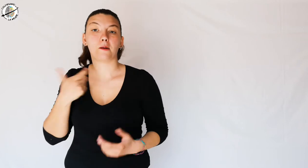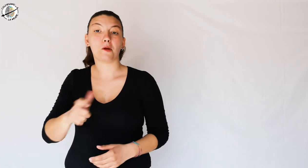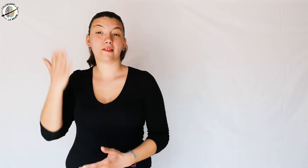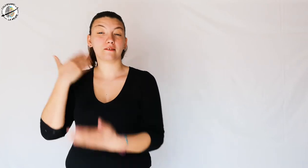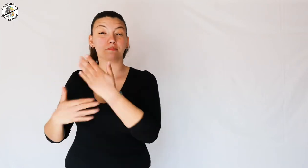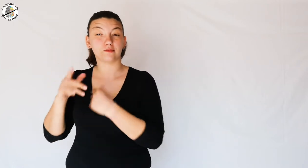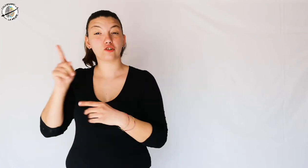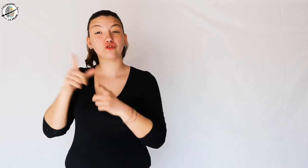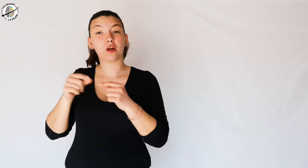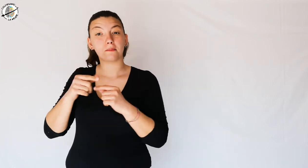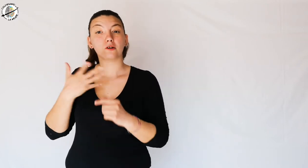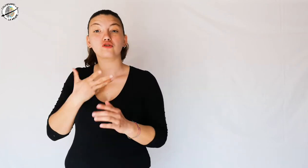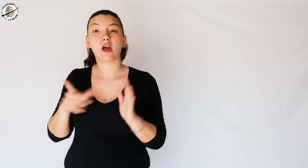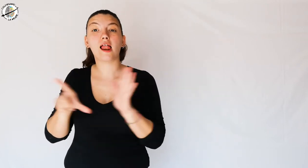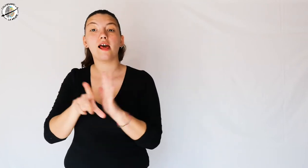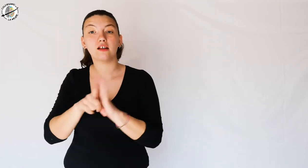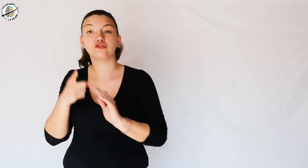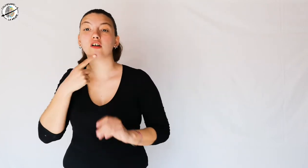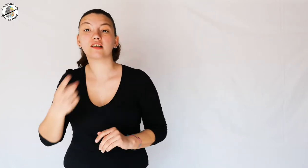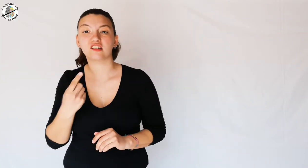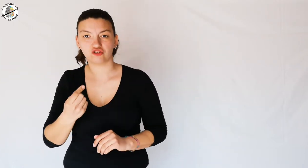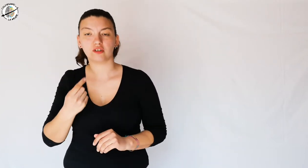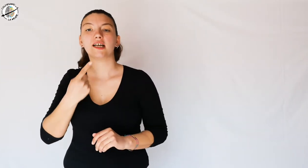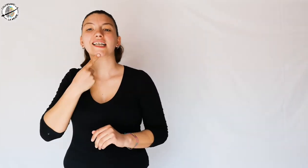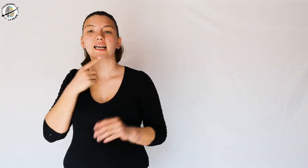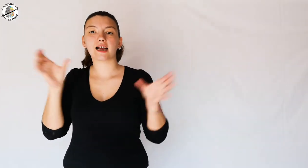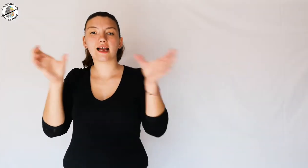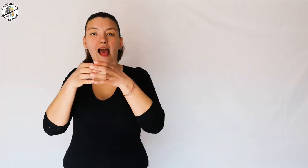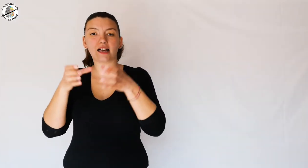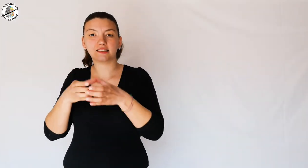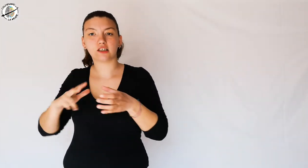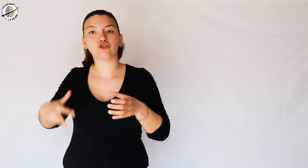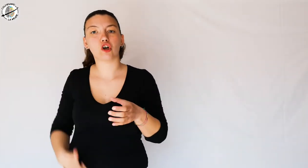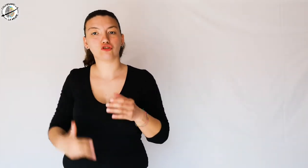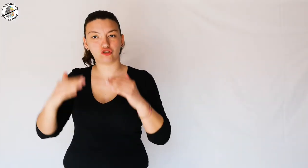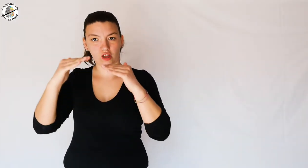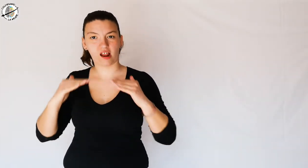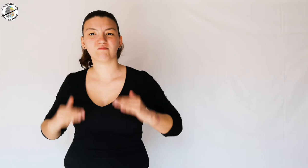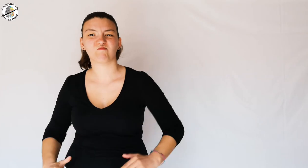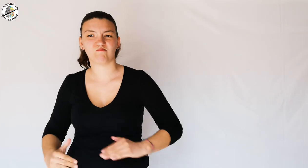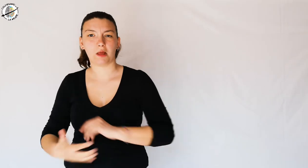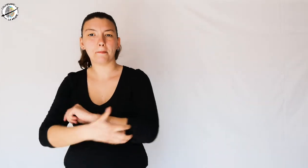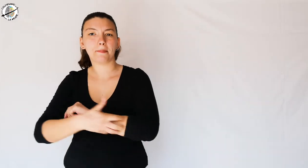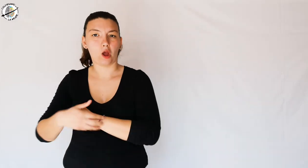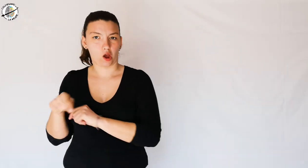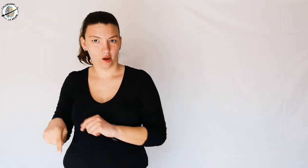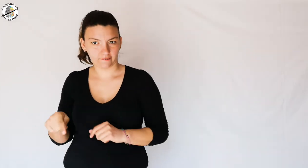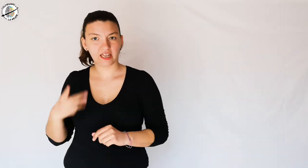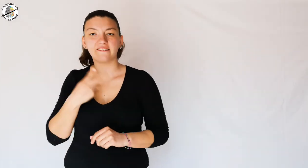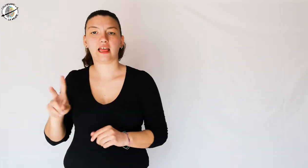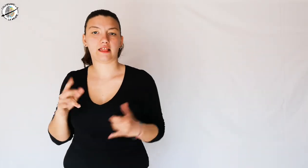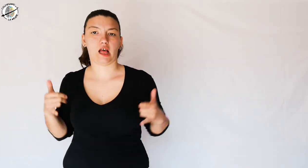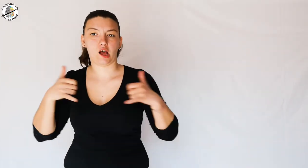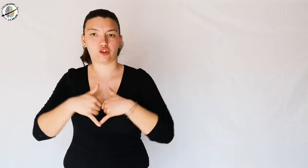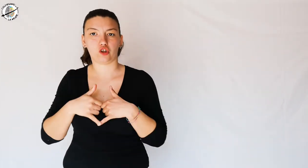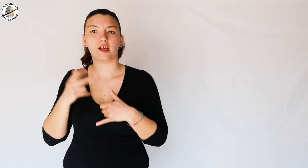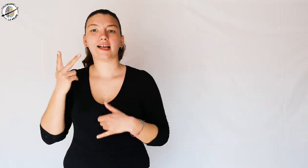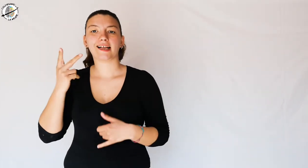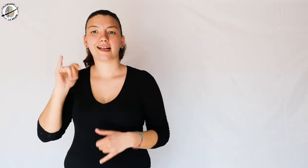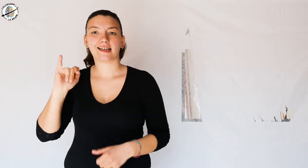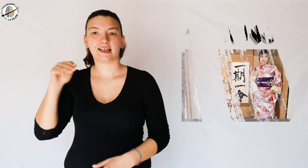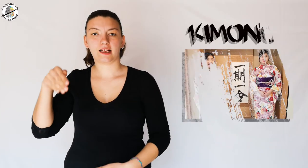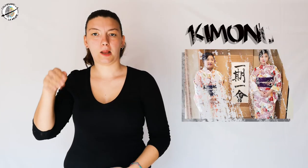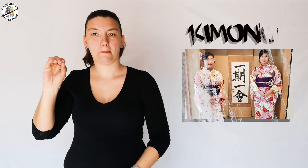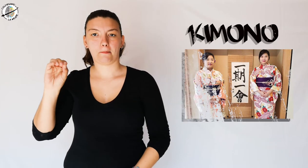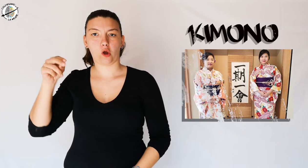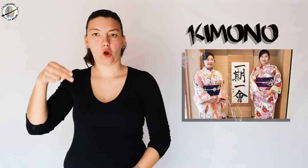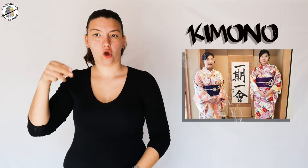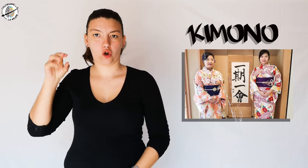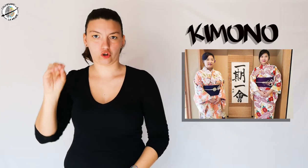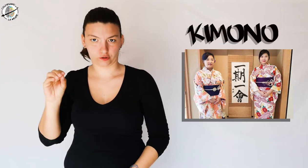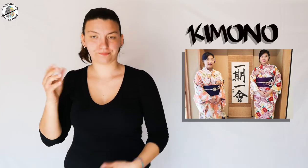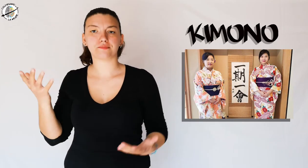In Japan there was a law that forbade the poor class to wear kimonos,